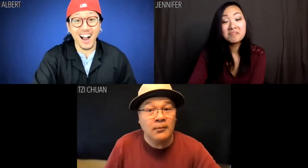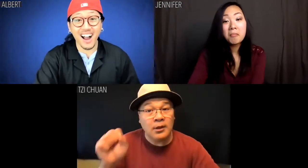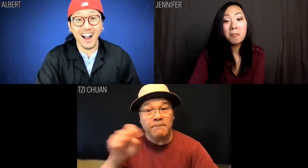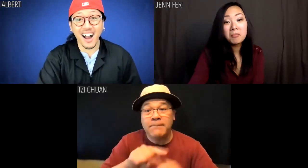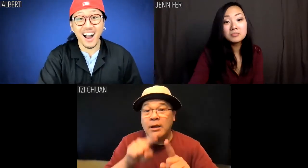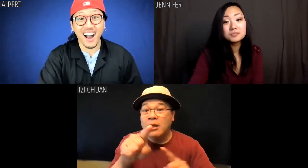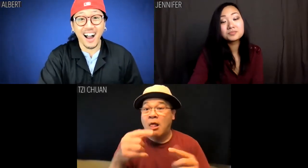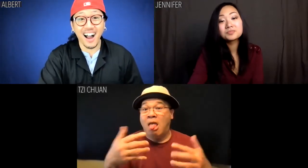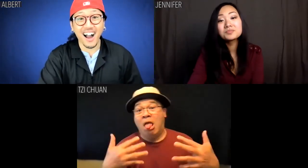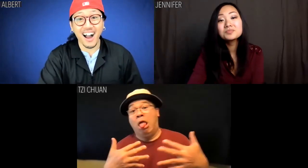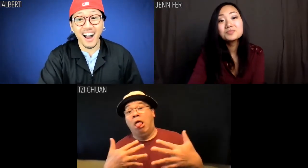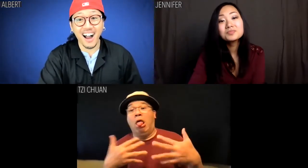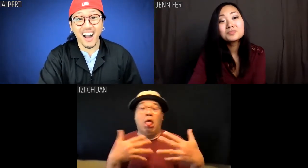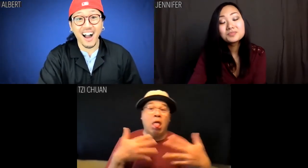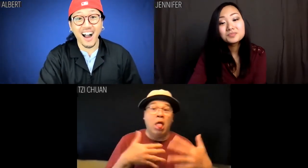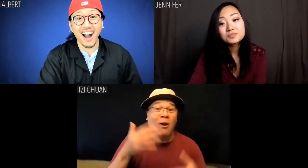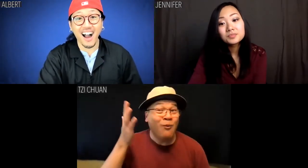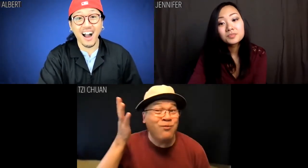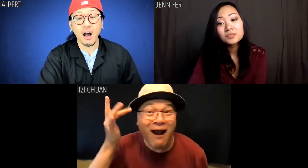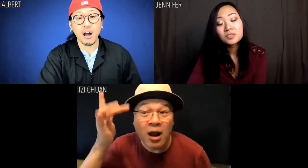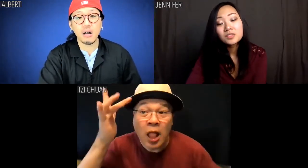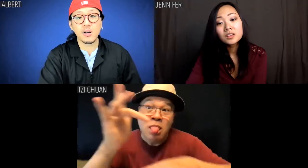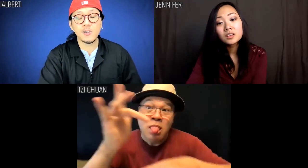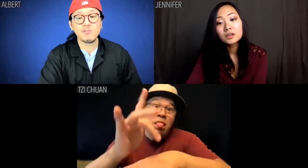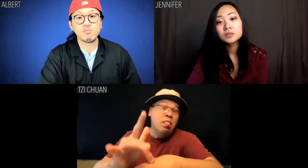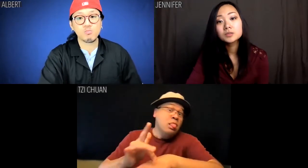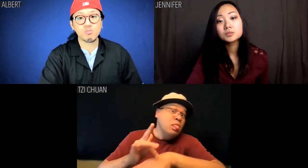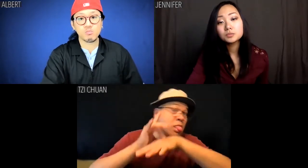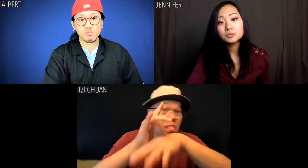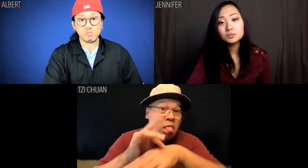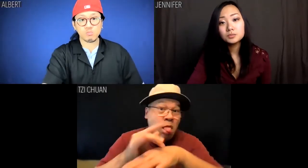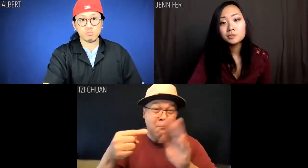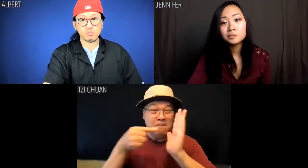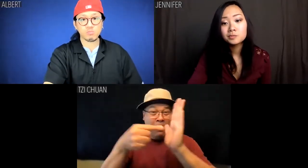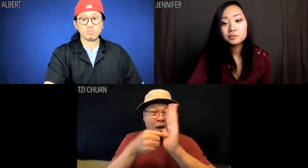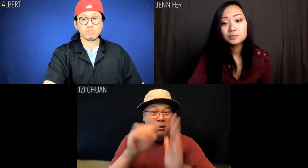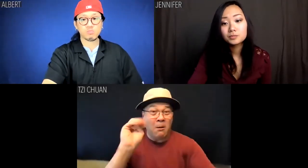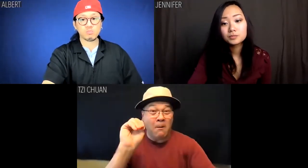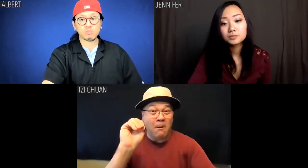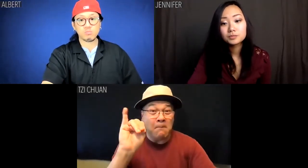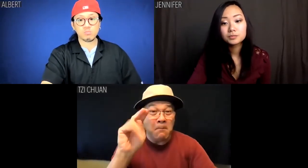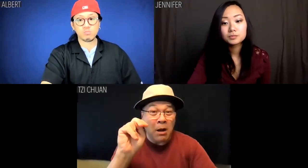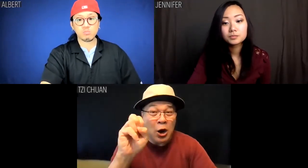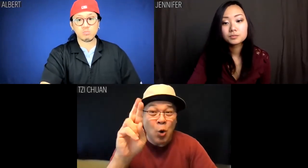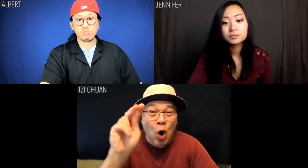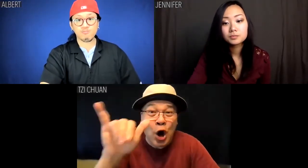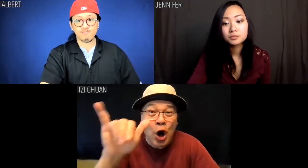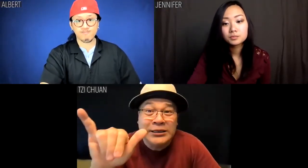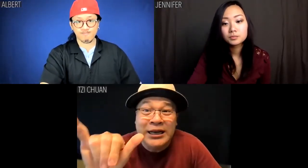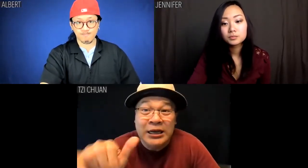Tzi Chuan: But you were too scared to do it because you were obsessed with being a model minority